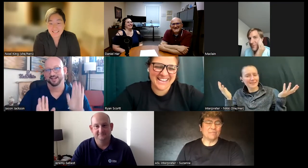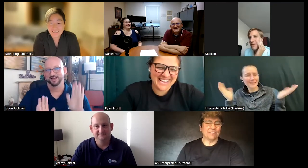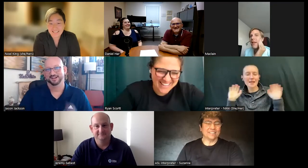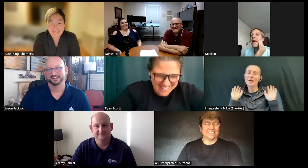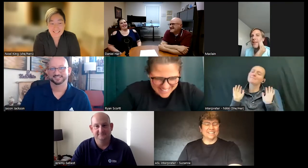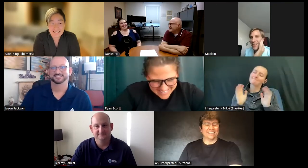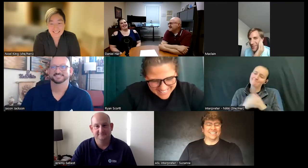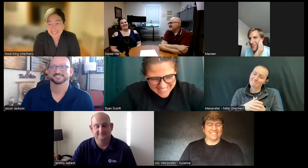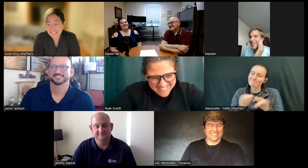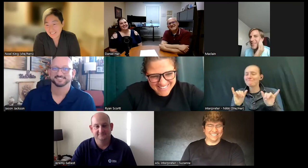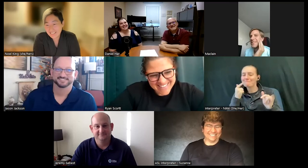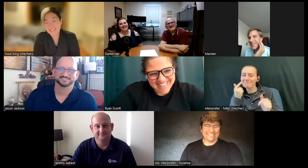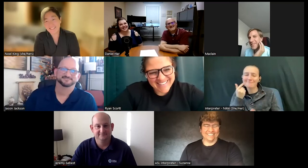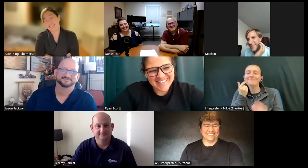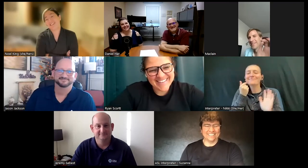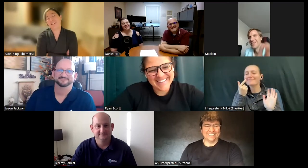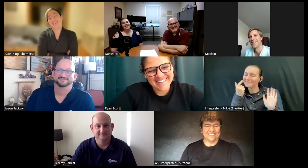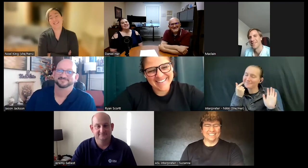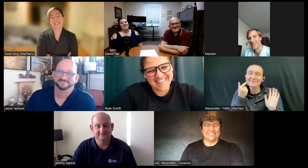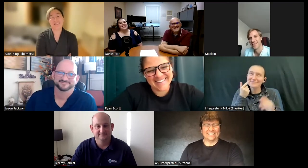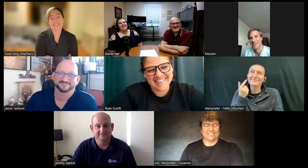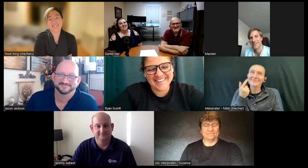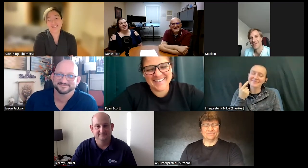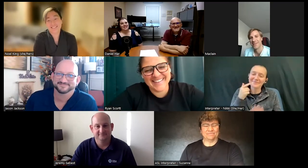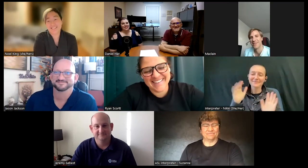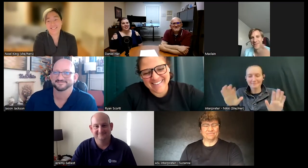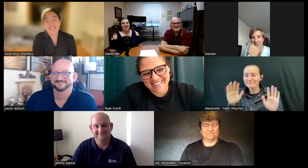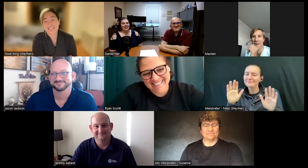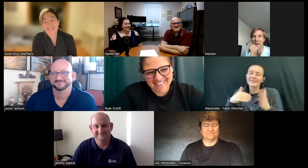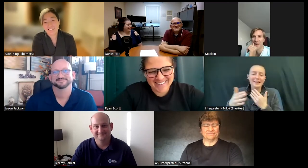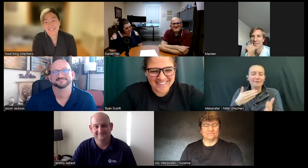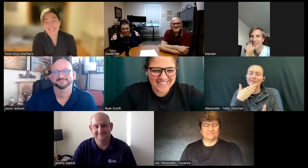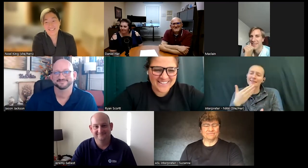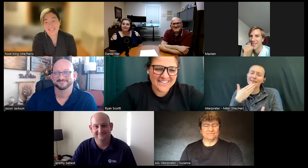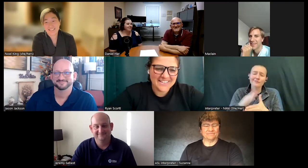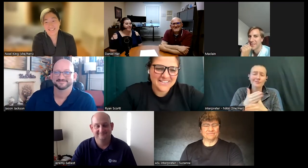humble foreign thank you Jason for sharing